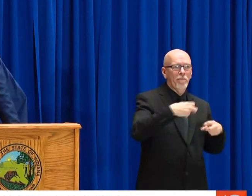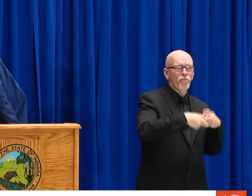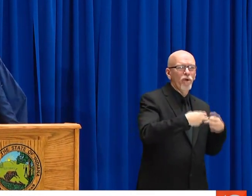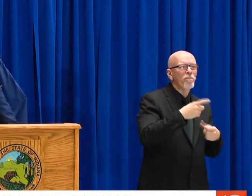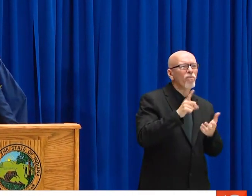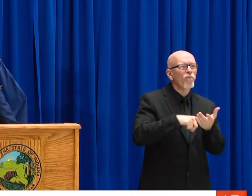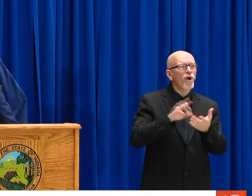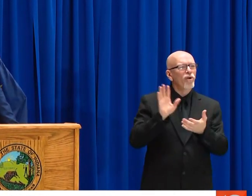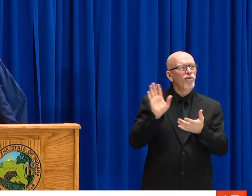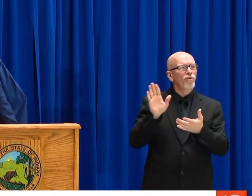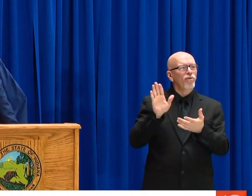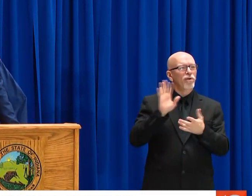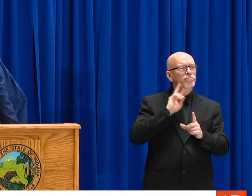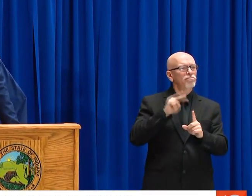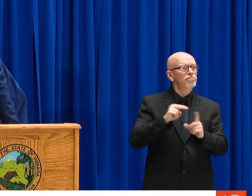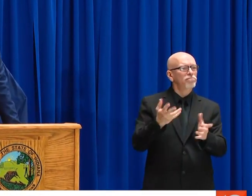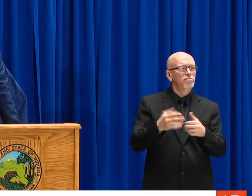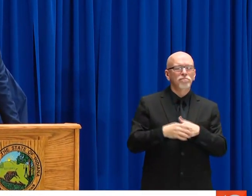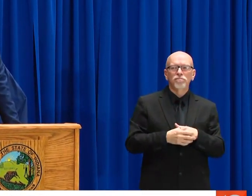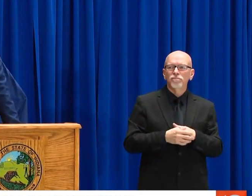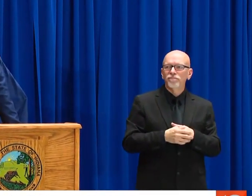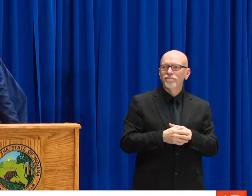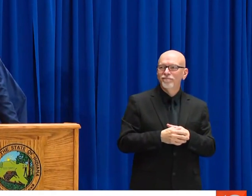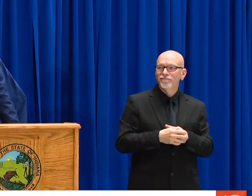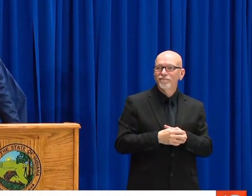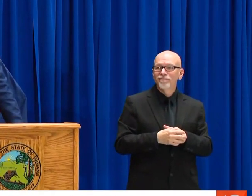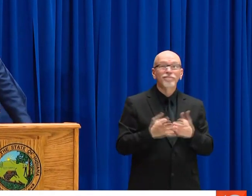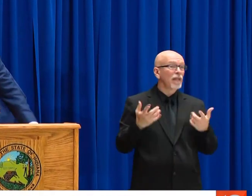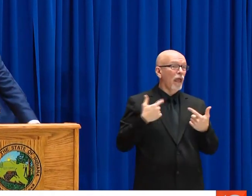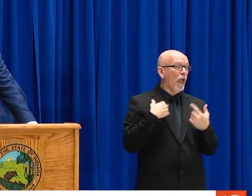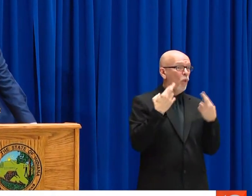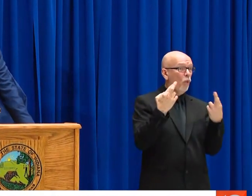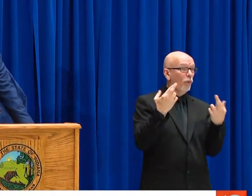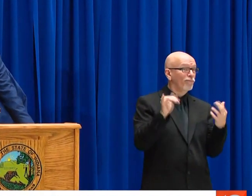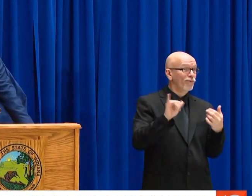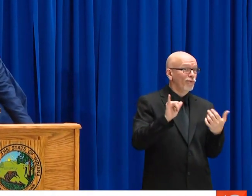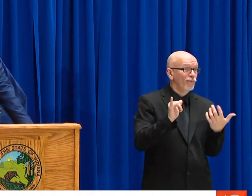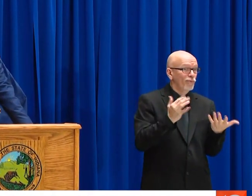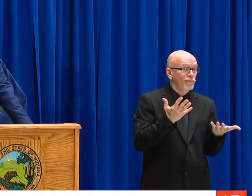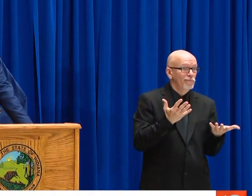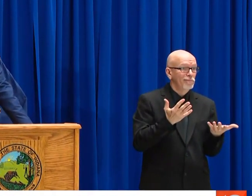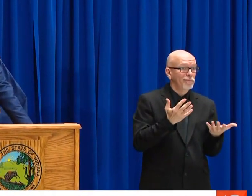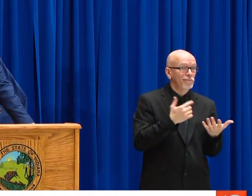ABOUT STARTING THE ECONOMY BACK UP AND THAT THE CURE MIGHT BE WORSE THAN THE PROBLEM.